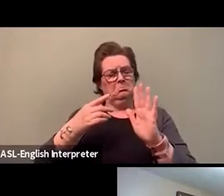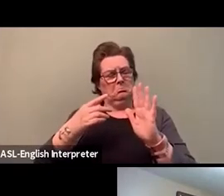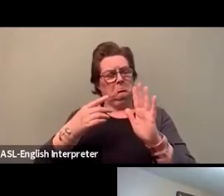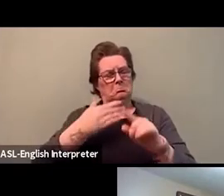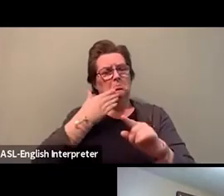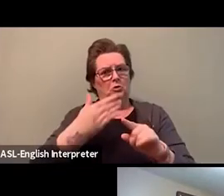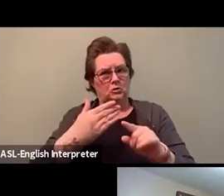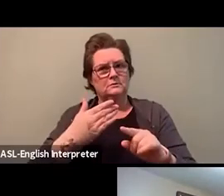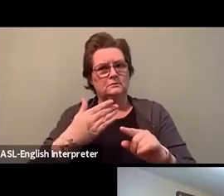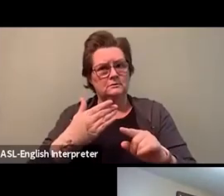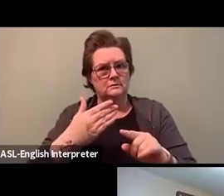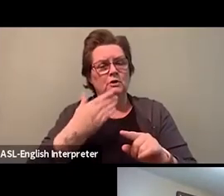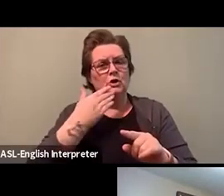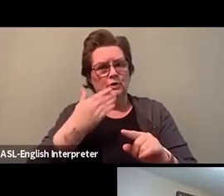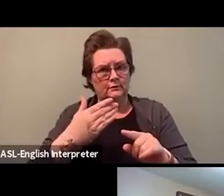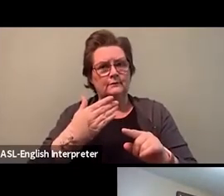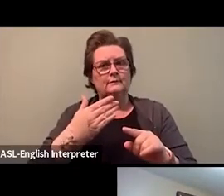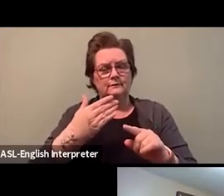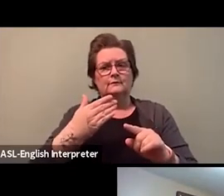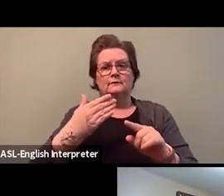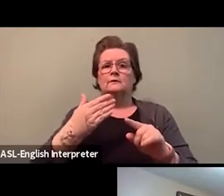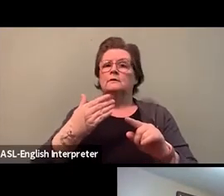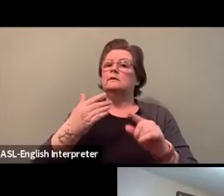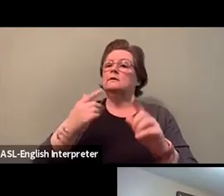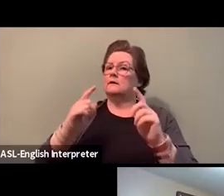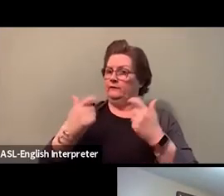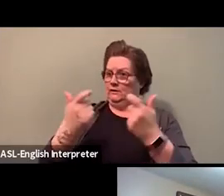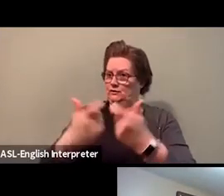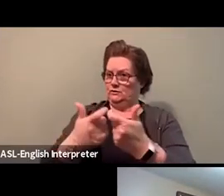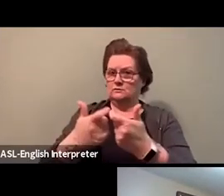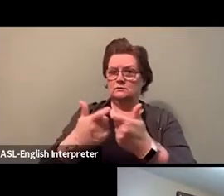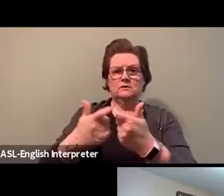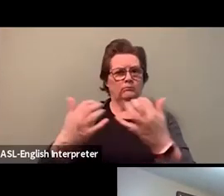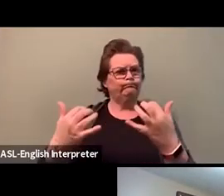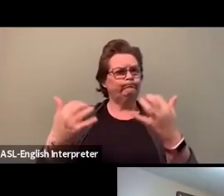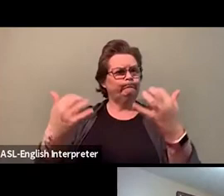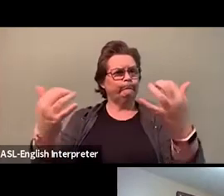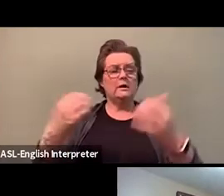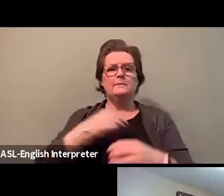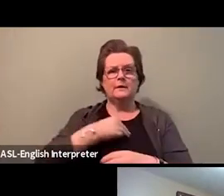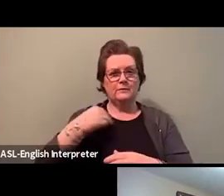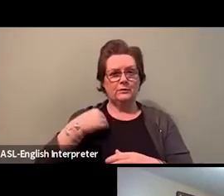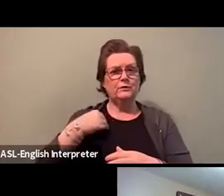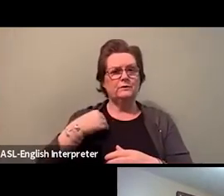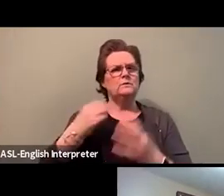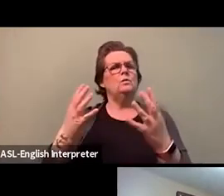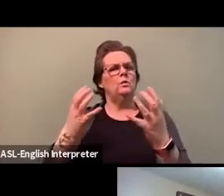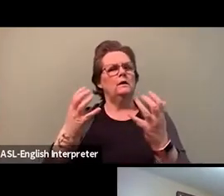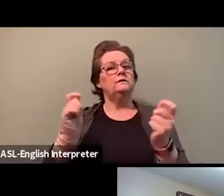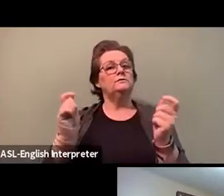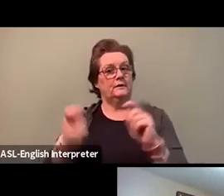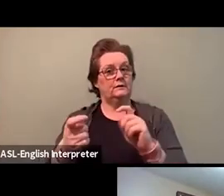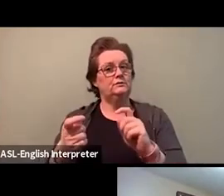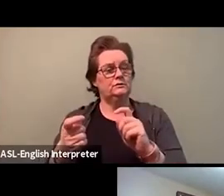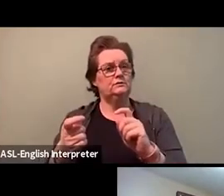our members really had proven that they wanted to make a difference. But I have to say that the goal is to also use this as an example for our local unions